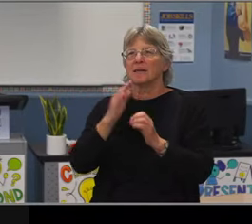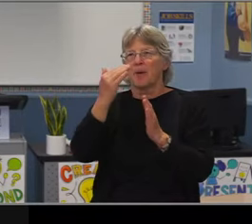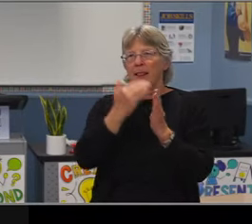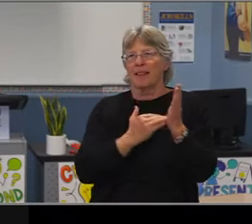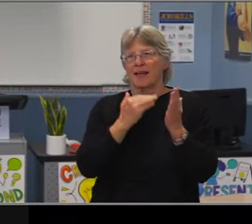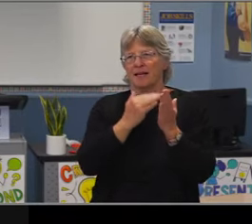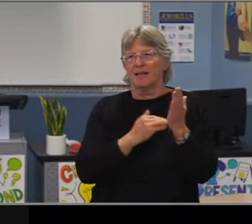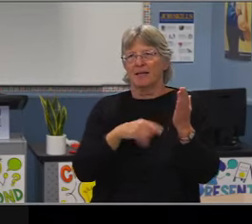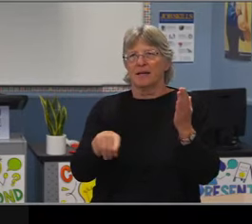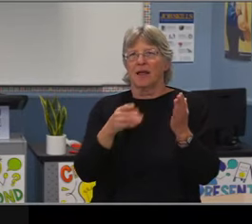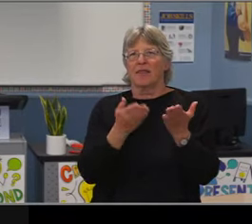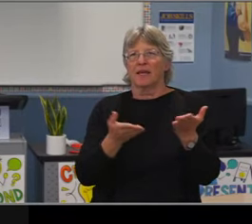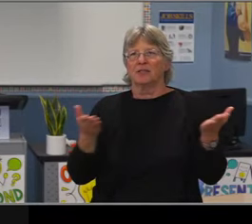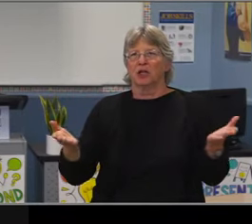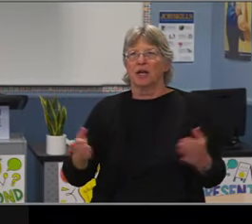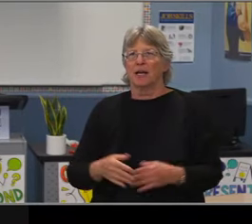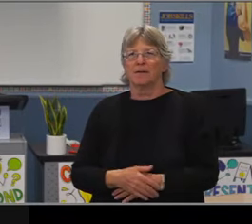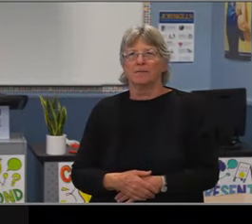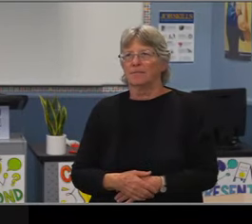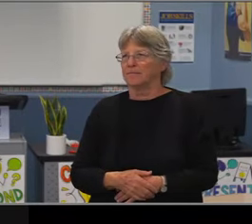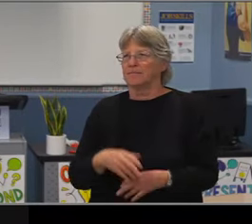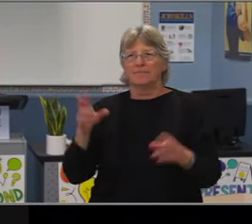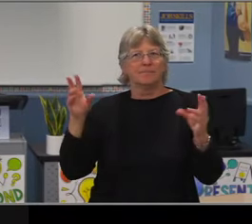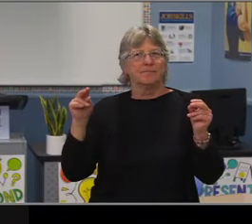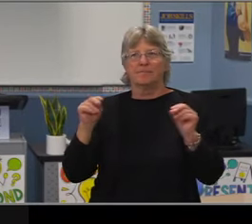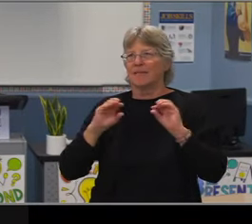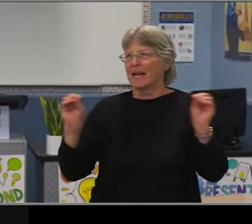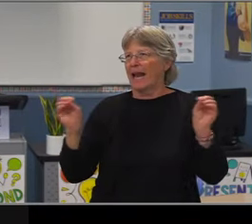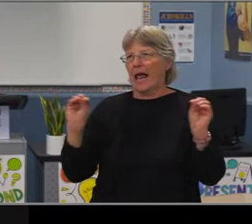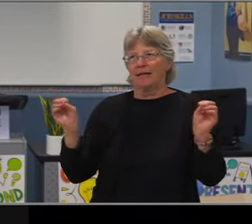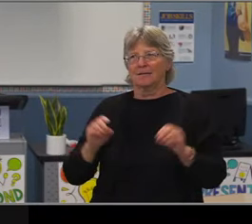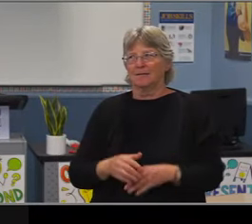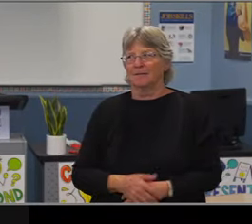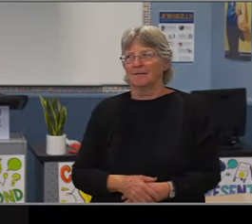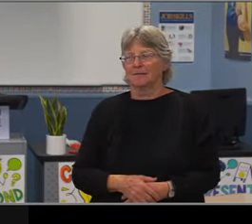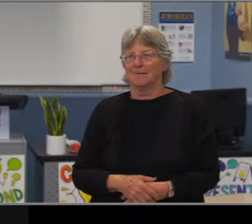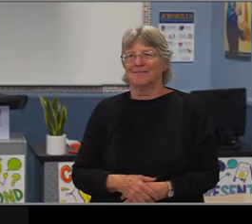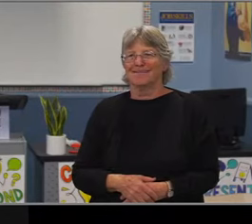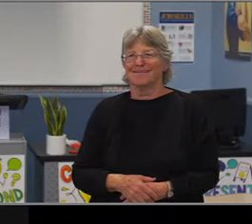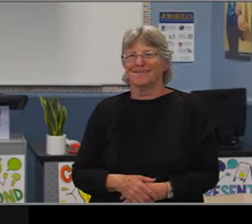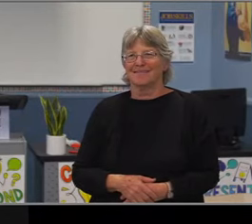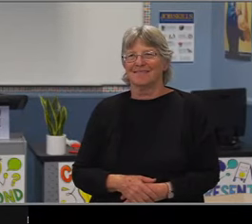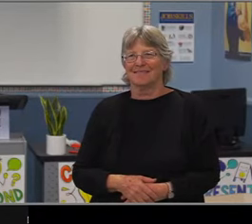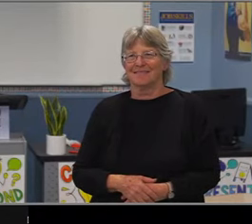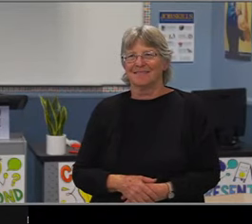and the trends in student academic output that we've seen moving forward over the last eight years